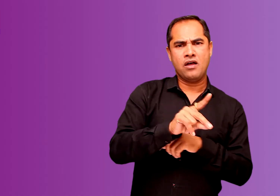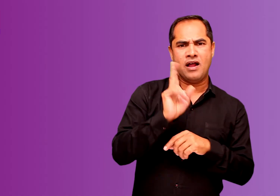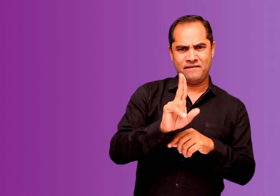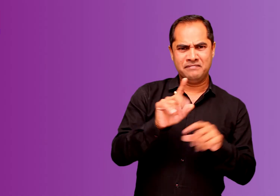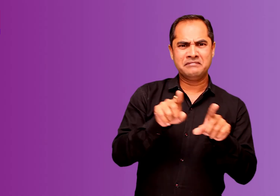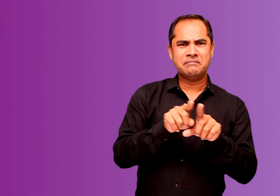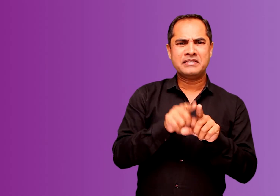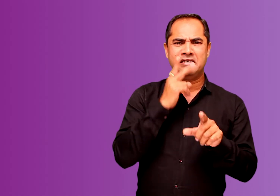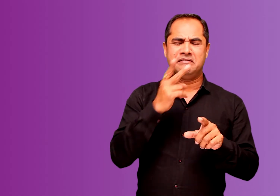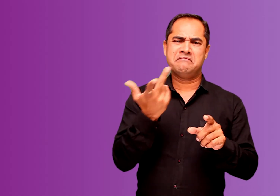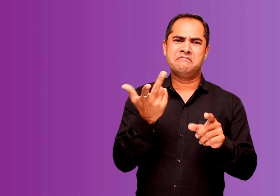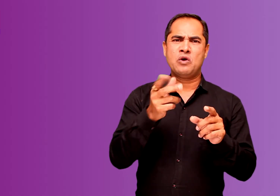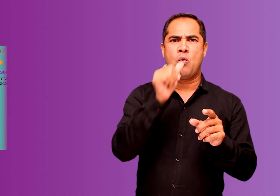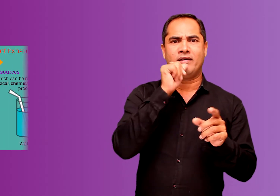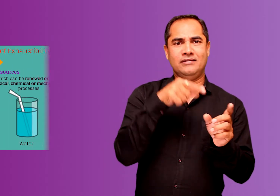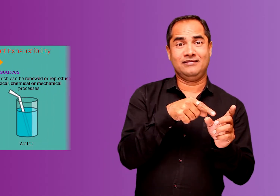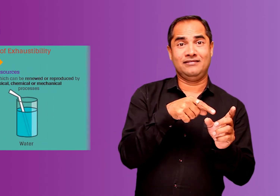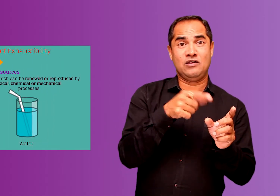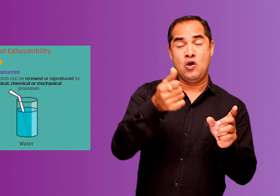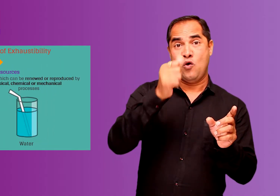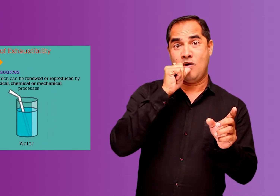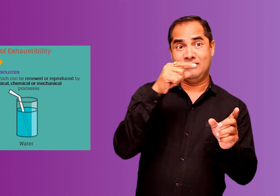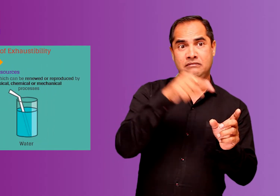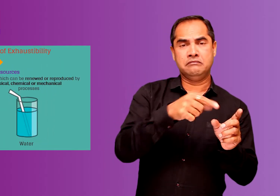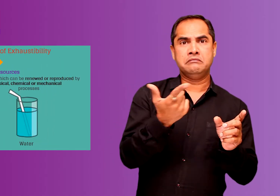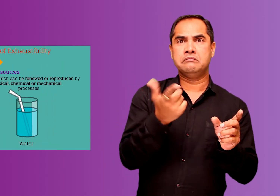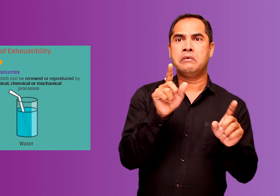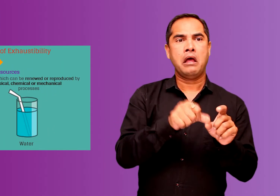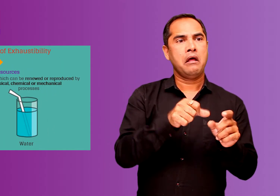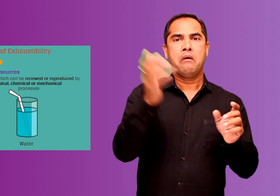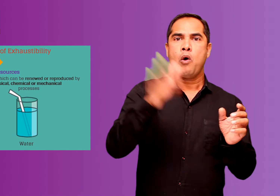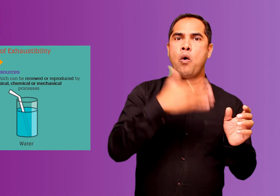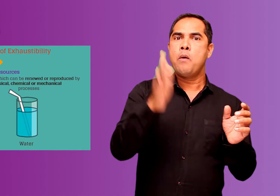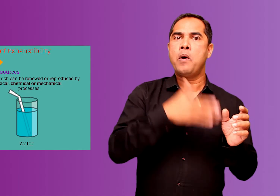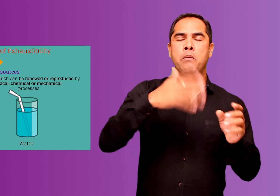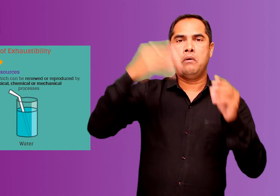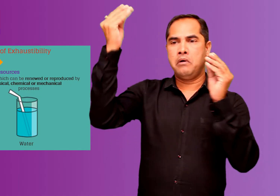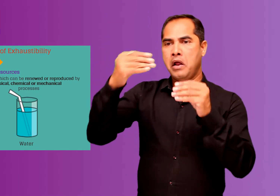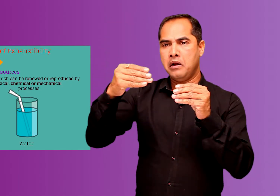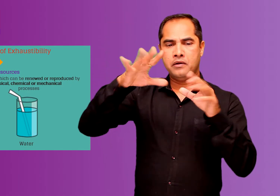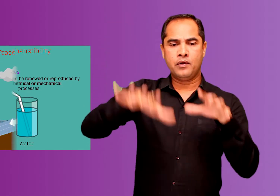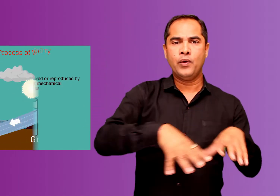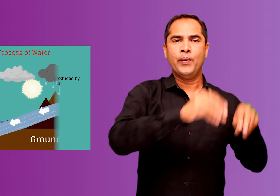Similarly, let's look at water. Water again is a renewable source of